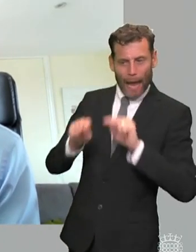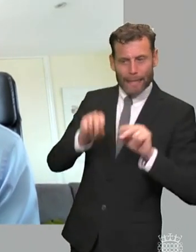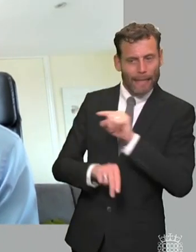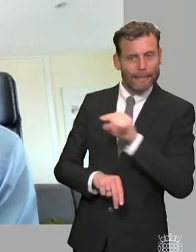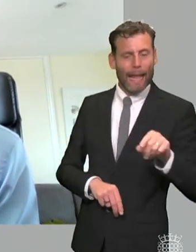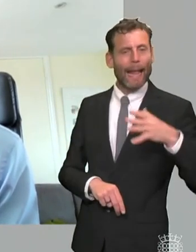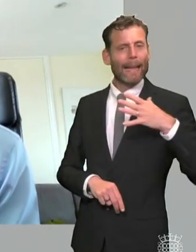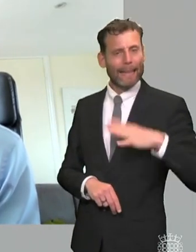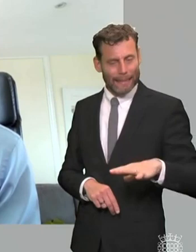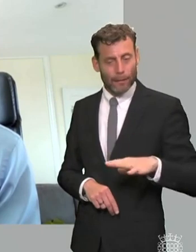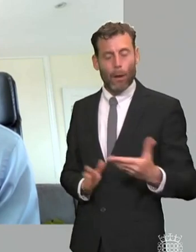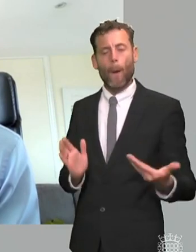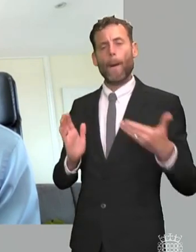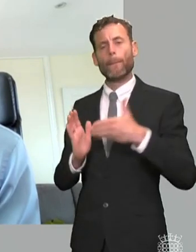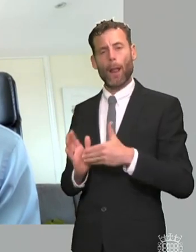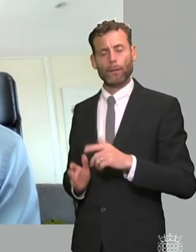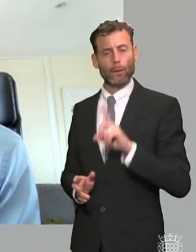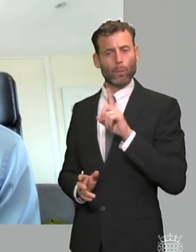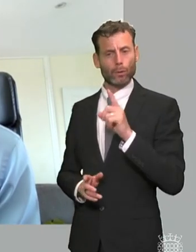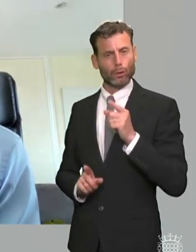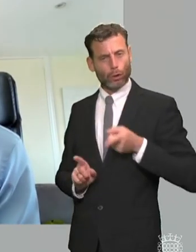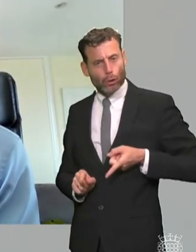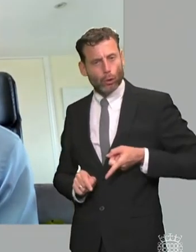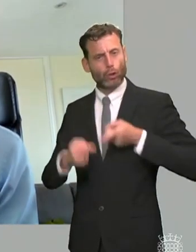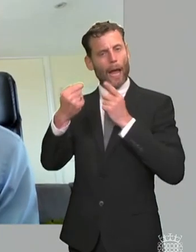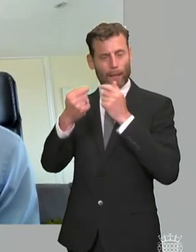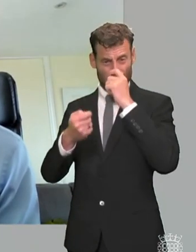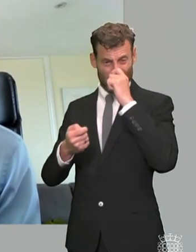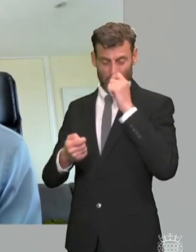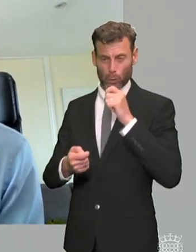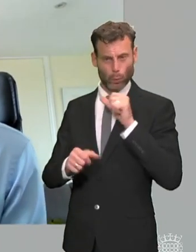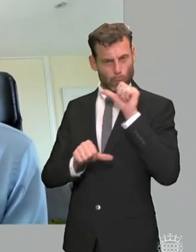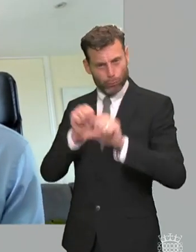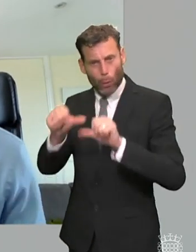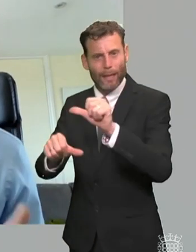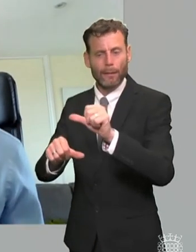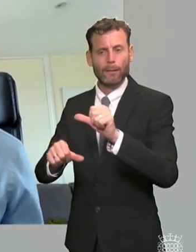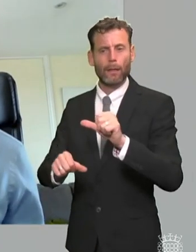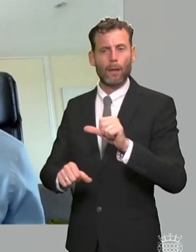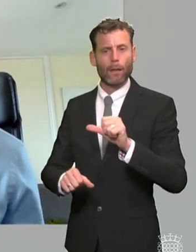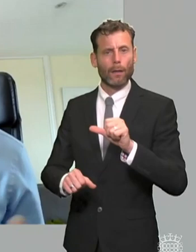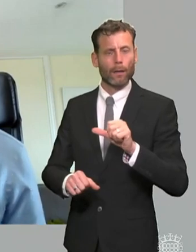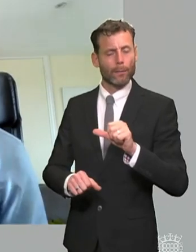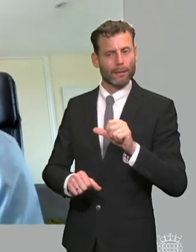the accountability system failed to to correct that and that's that that's that's the issue